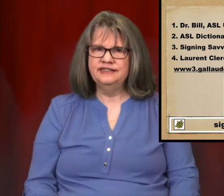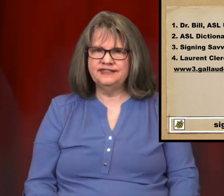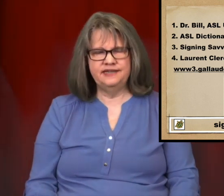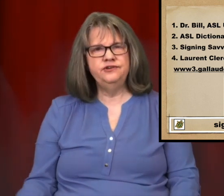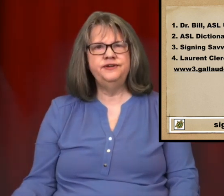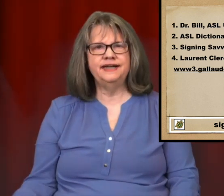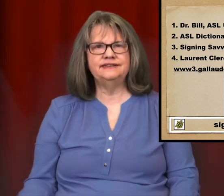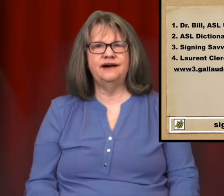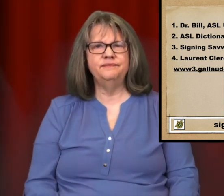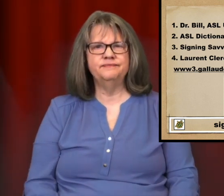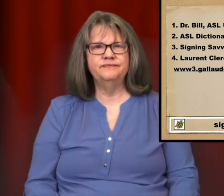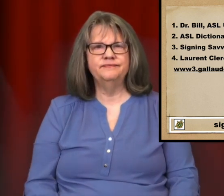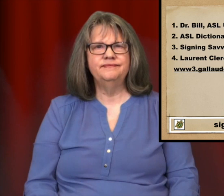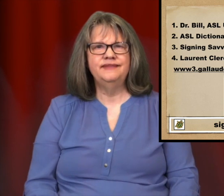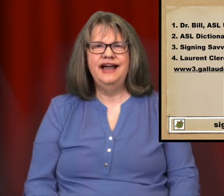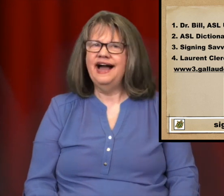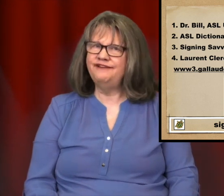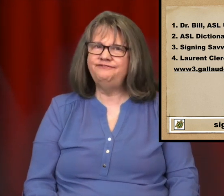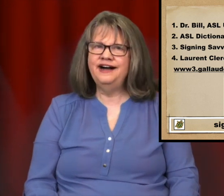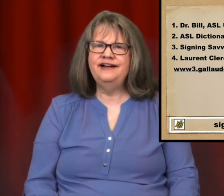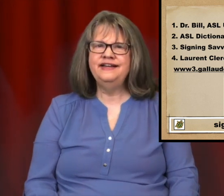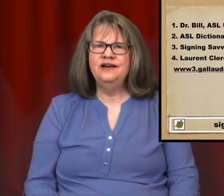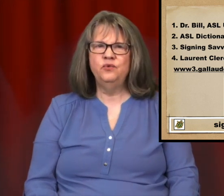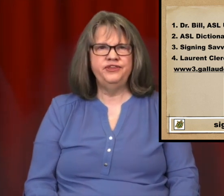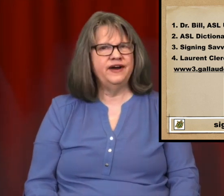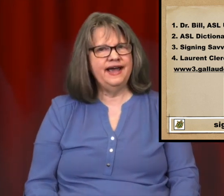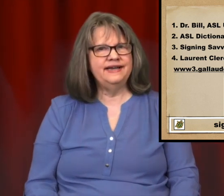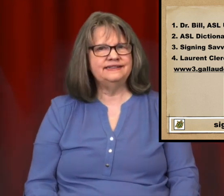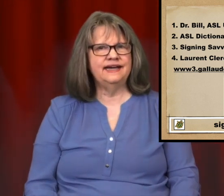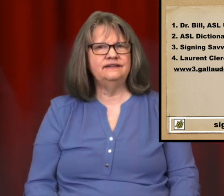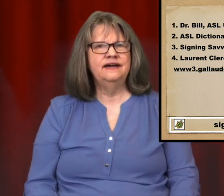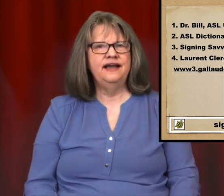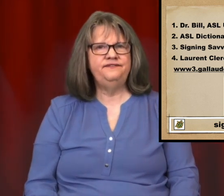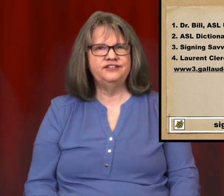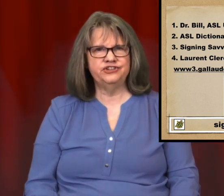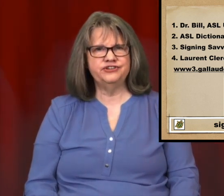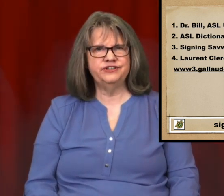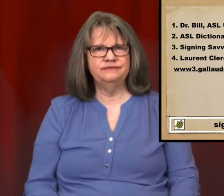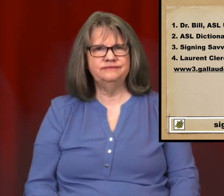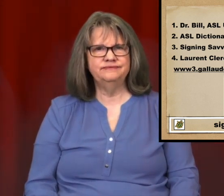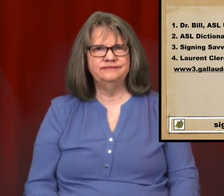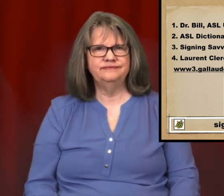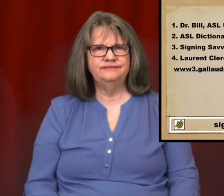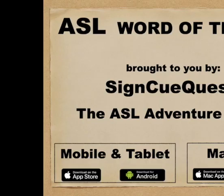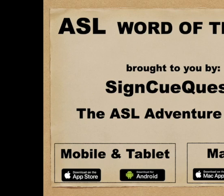to seeing you next time. Have fun with your ASL adventures! 🤙